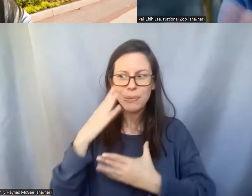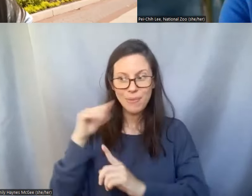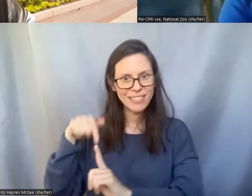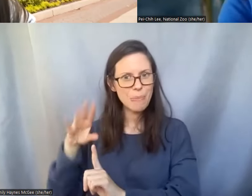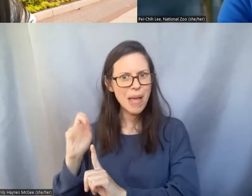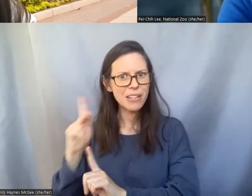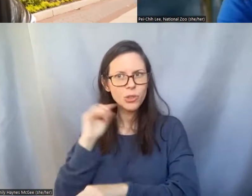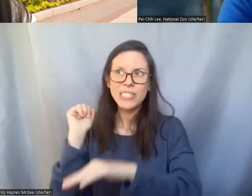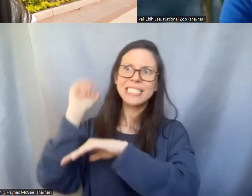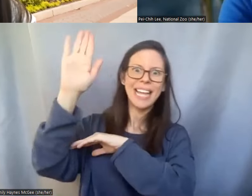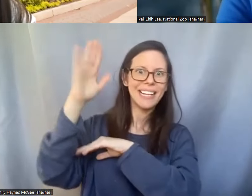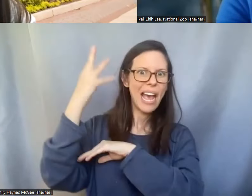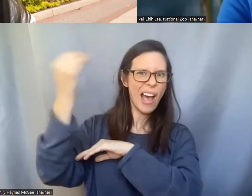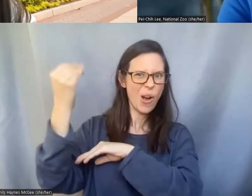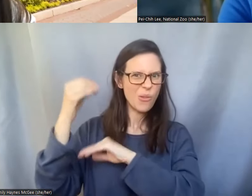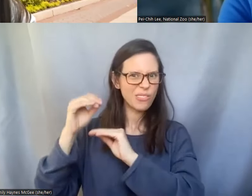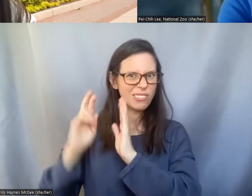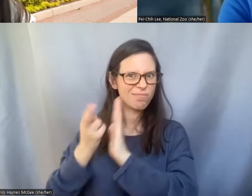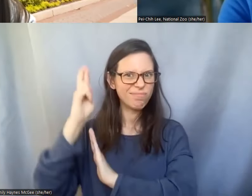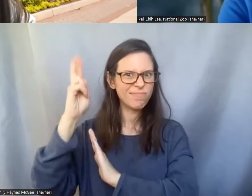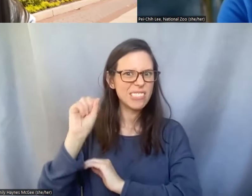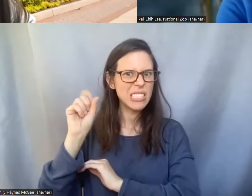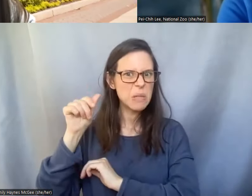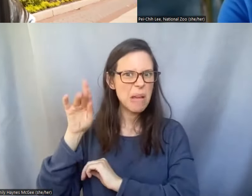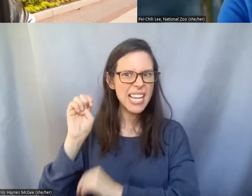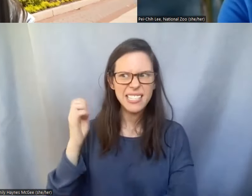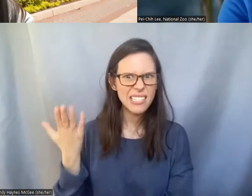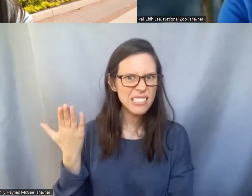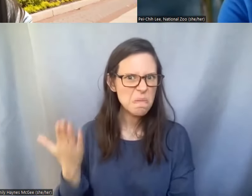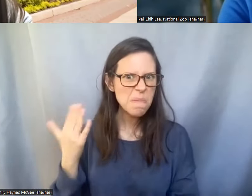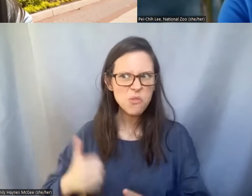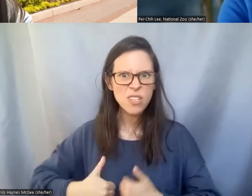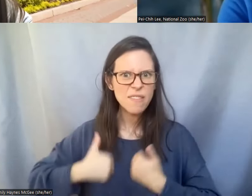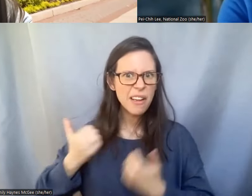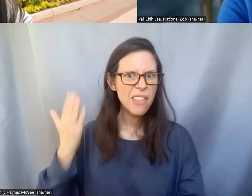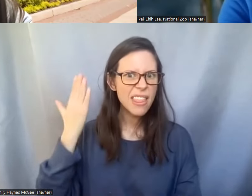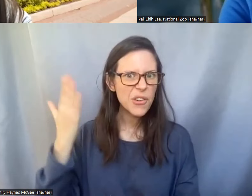of these samples to space just to see how they survived there and if we ever want to have a space